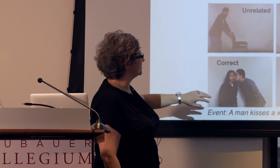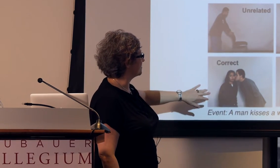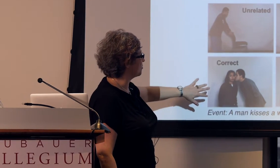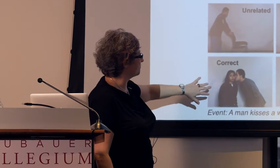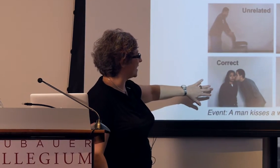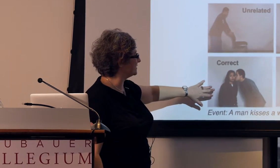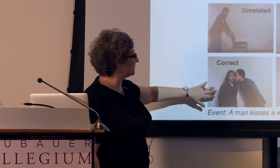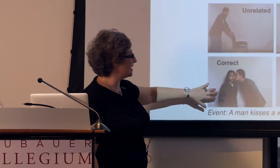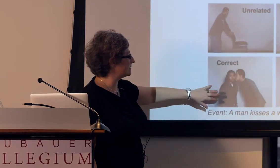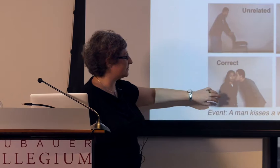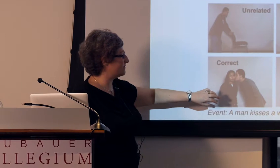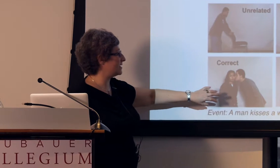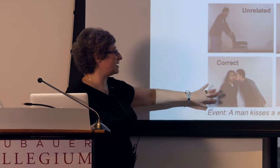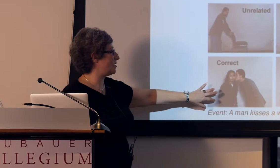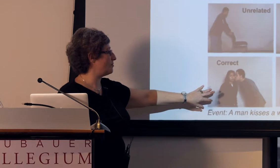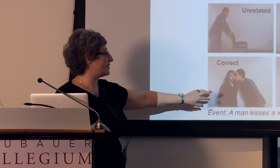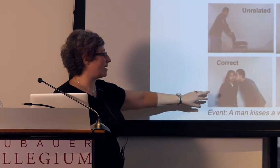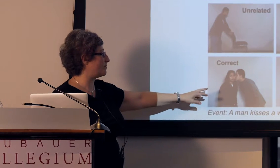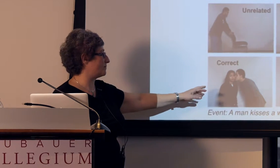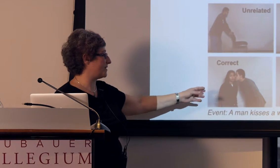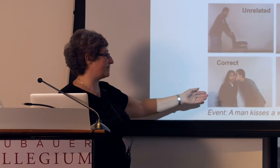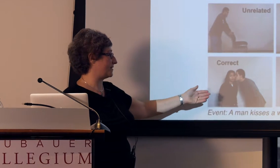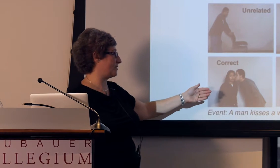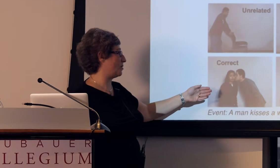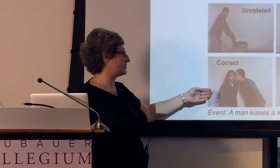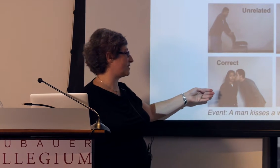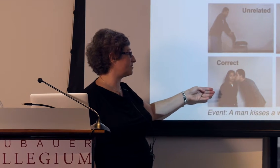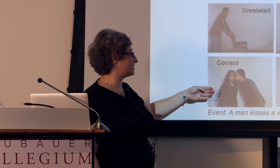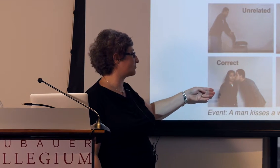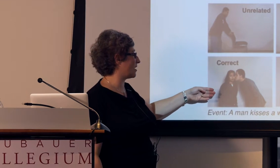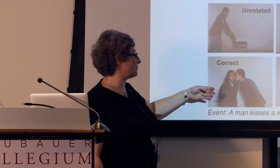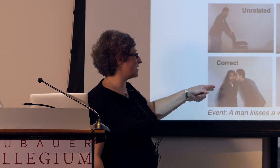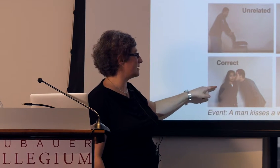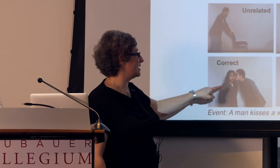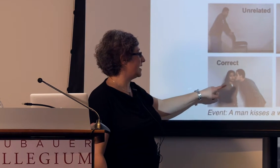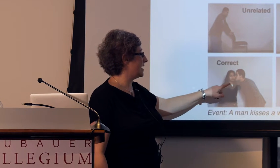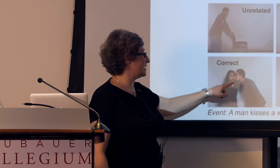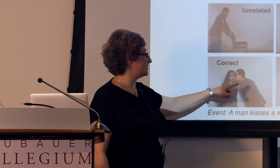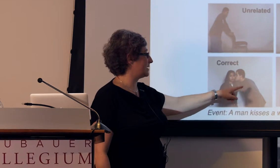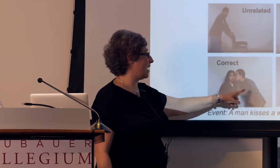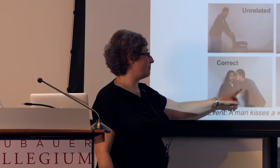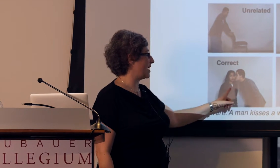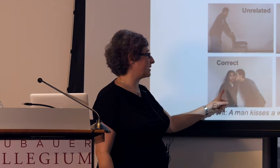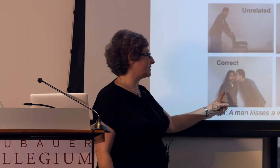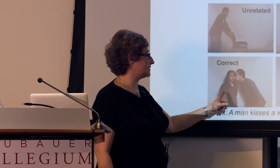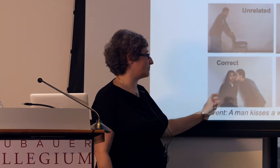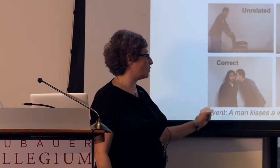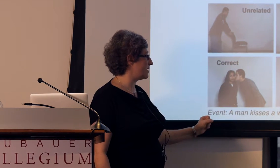So the correct event, the video that the homesigner is describing is a man kisses a woman